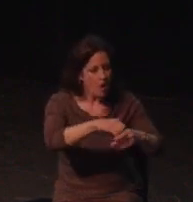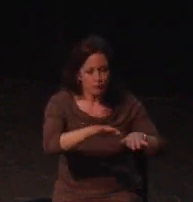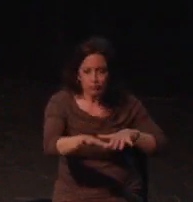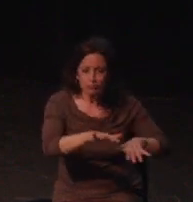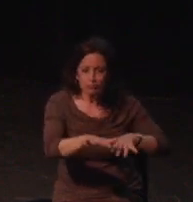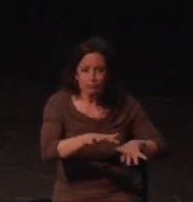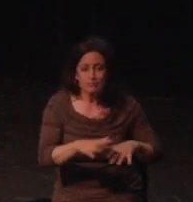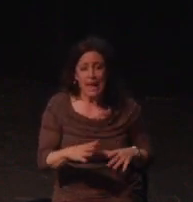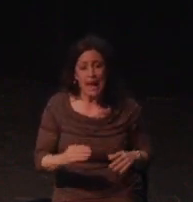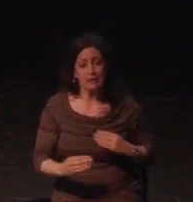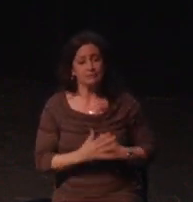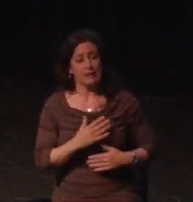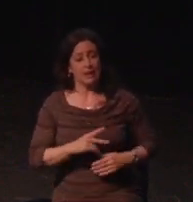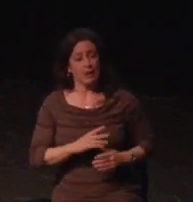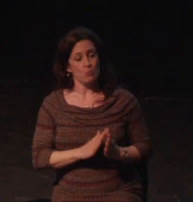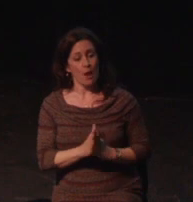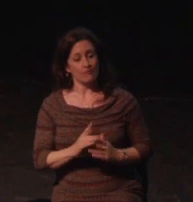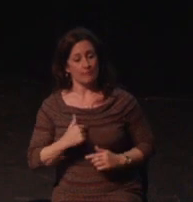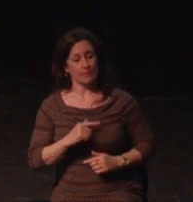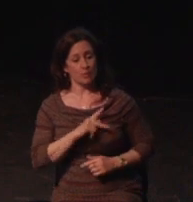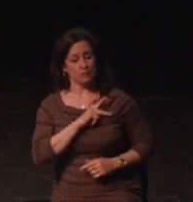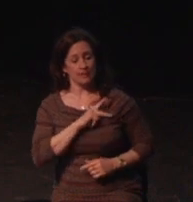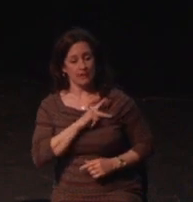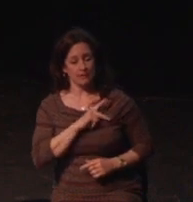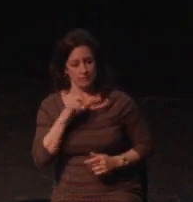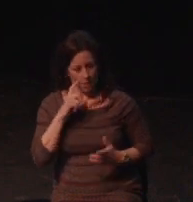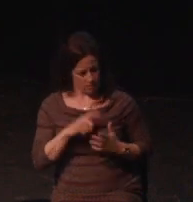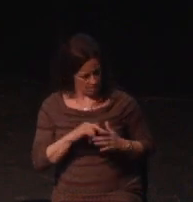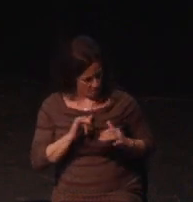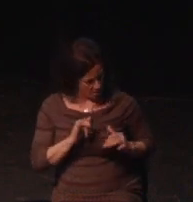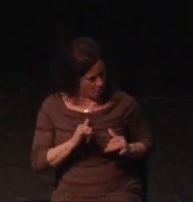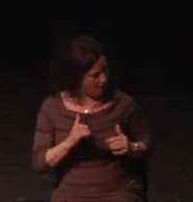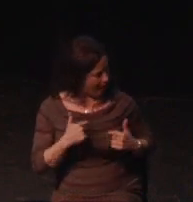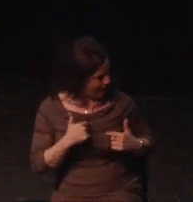except for like my really personal experience has been said today to death.